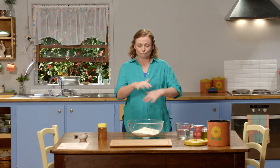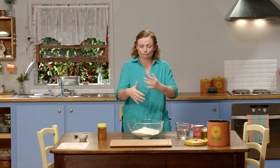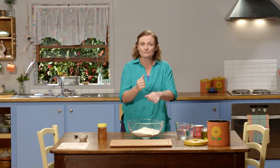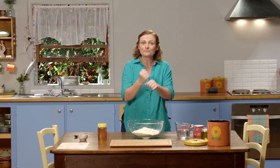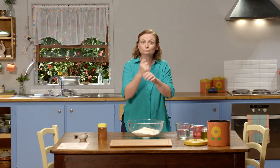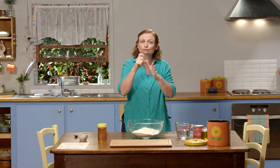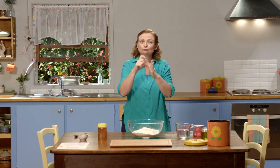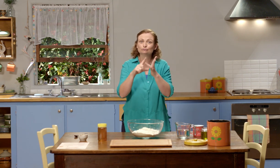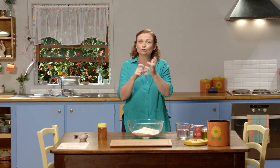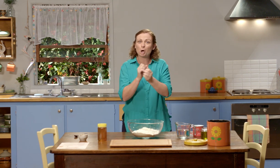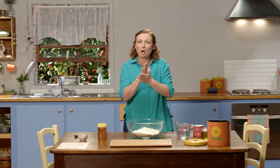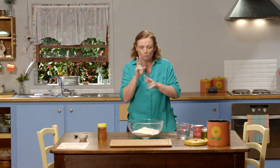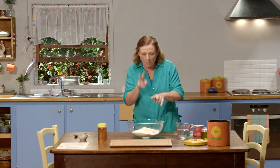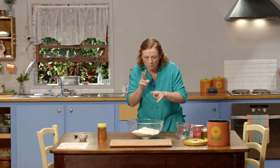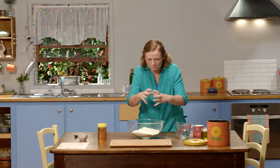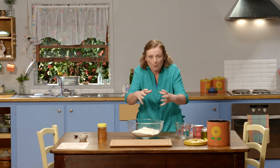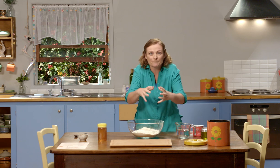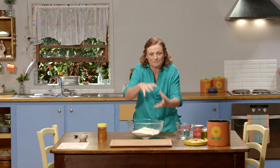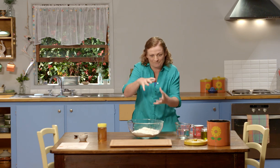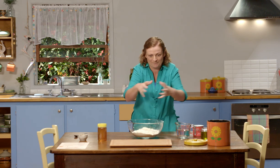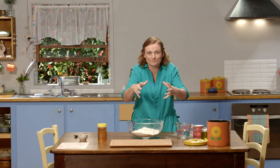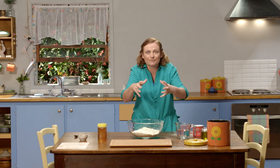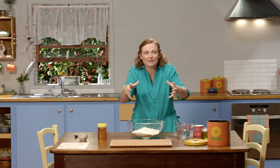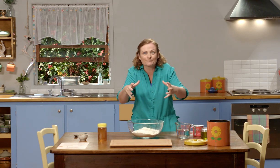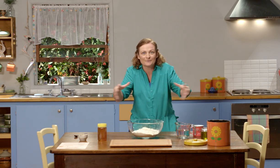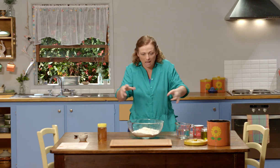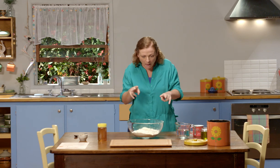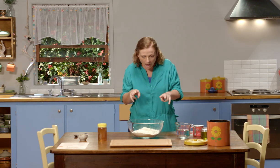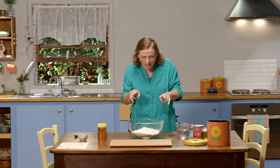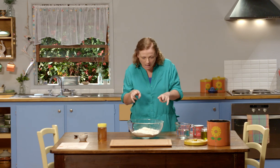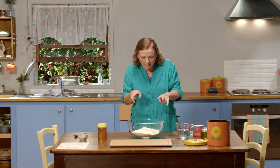I love making the dough too. I love watching it grow bigger and bigger.